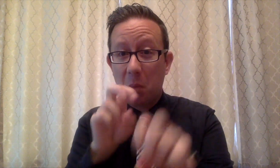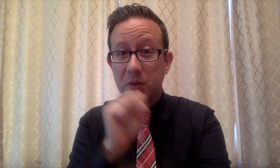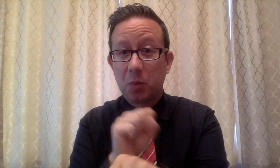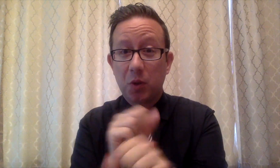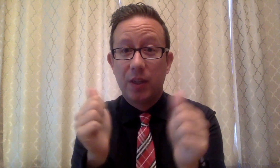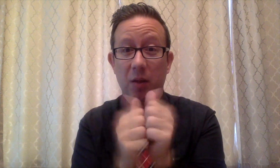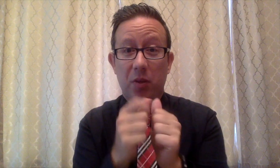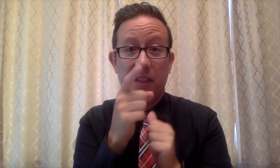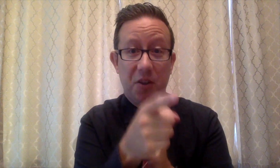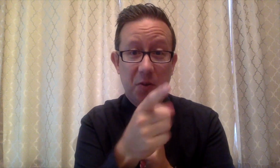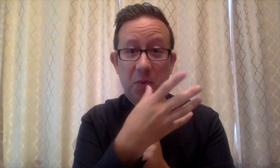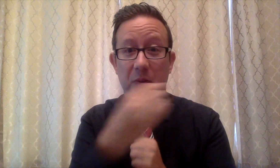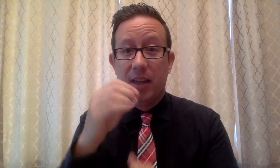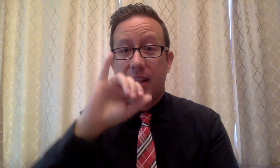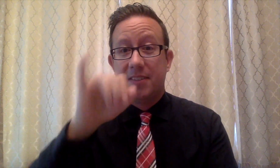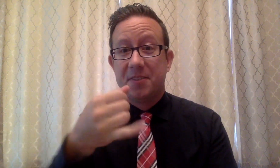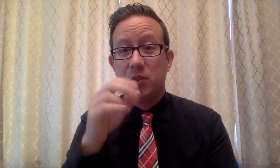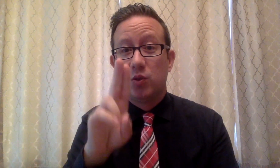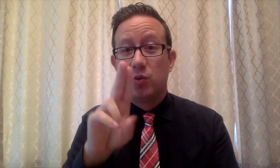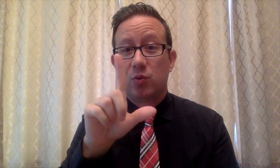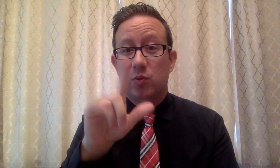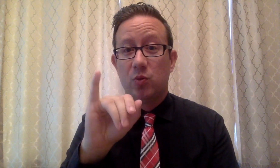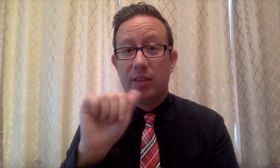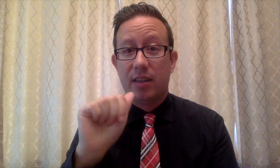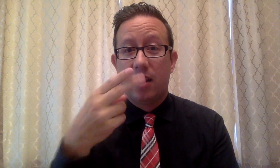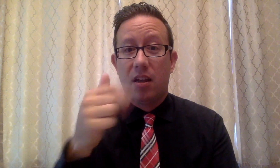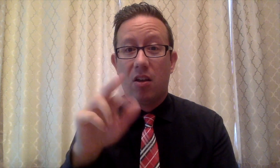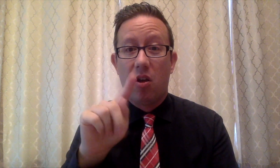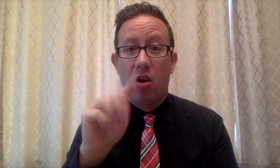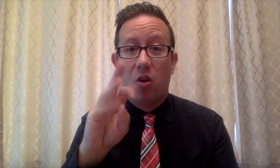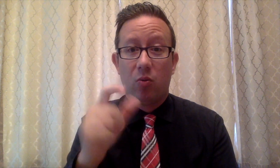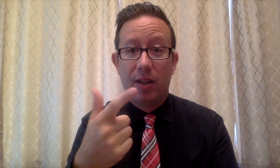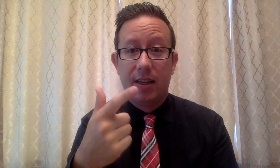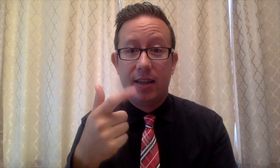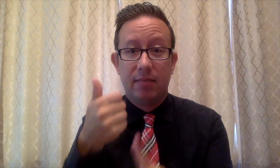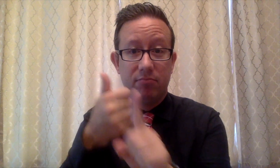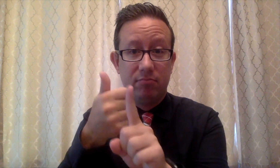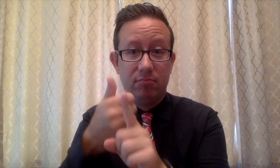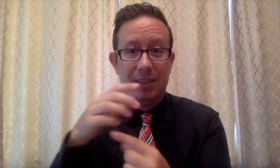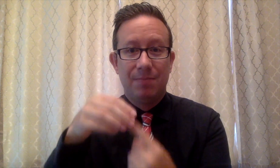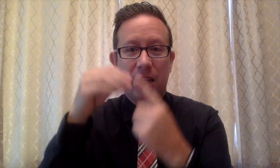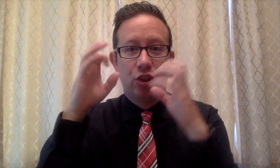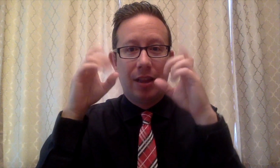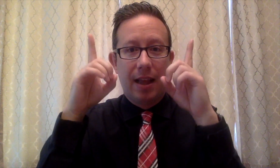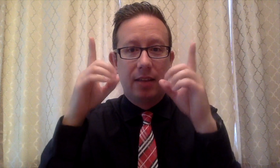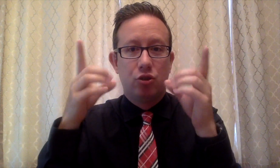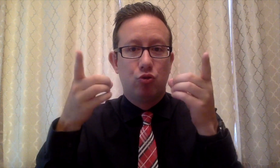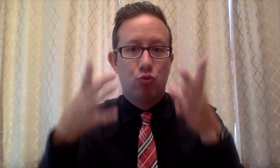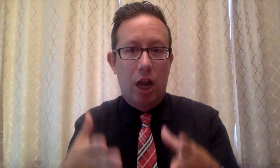I really look forward to working with you and Julia Hartwig, our Special Education Director